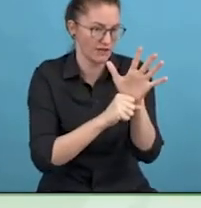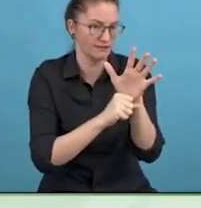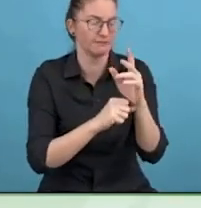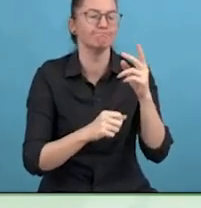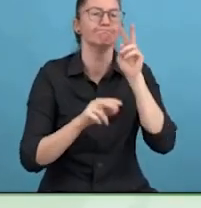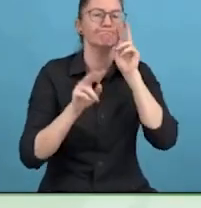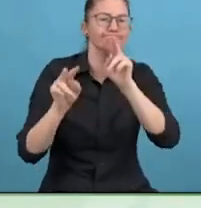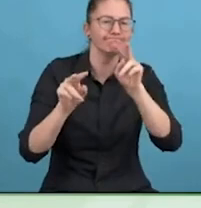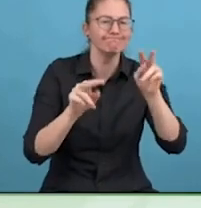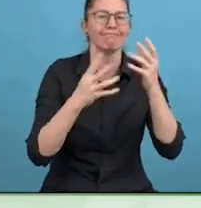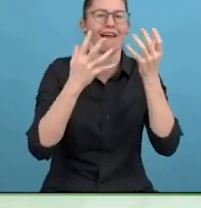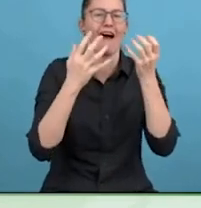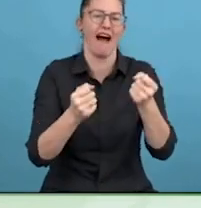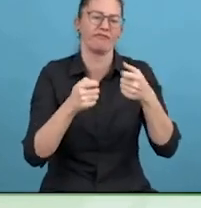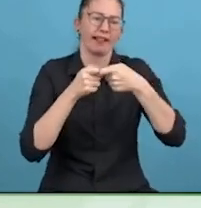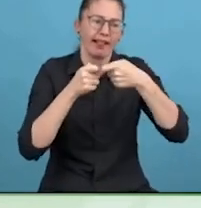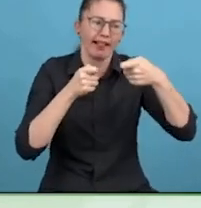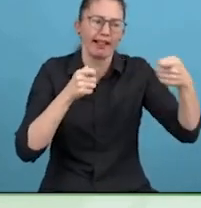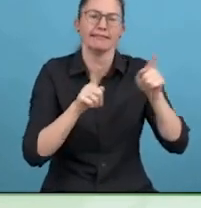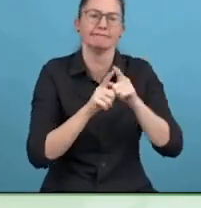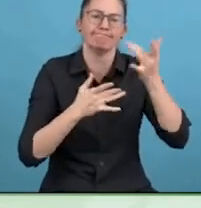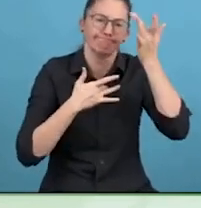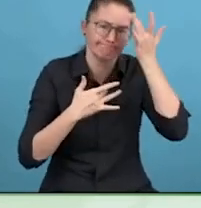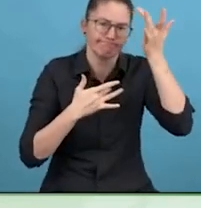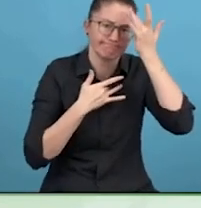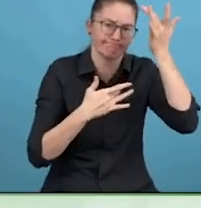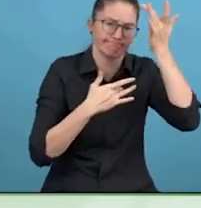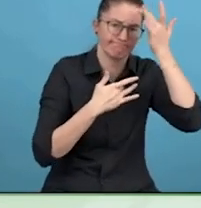I went through a year and 1/2 long rehabilitation process.